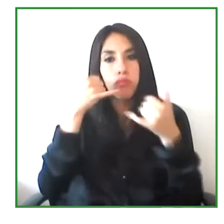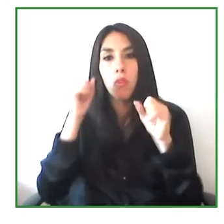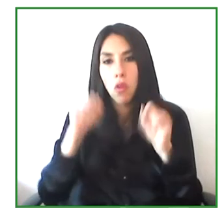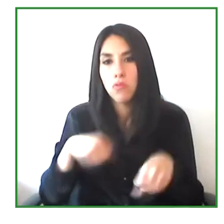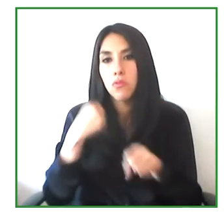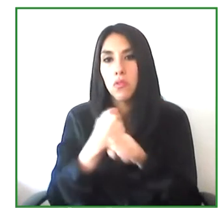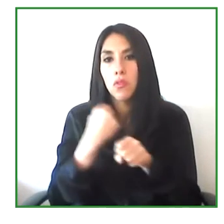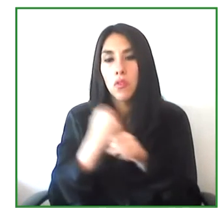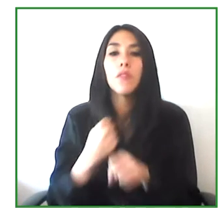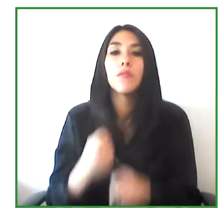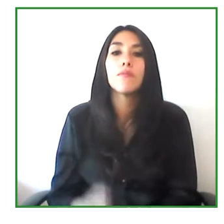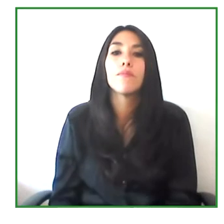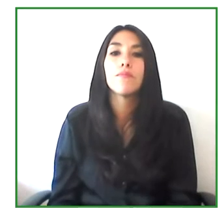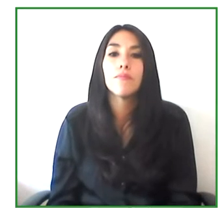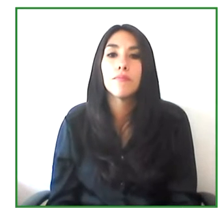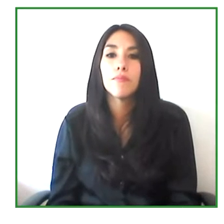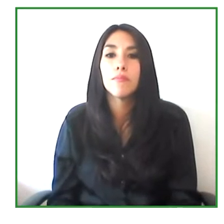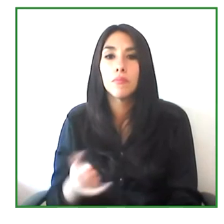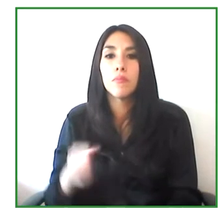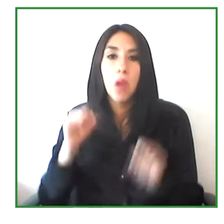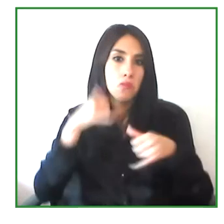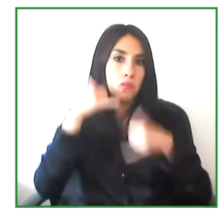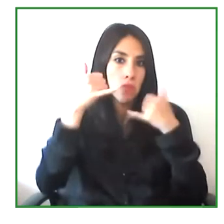In fact, right now.